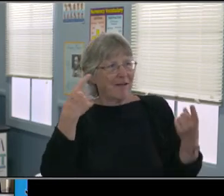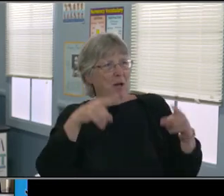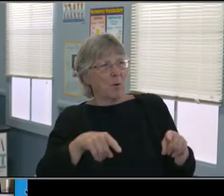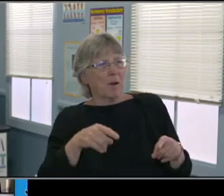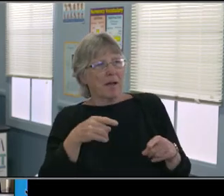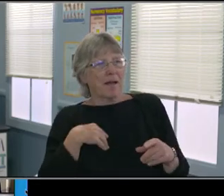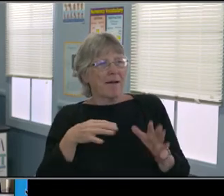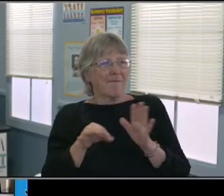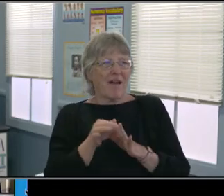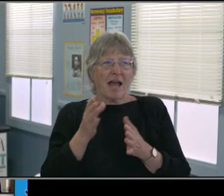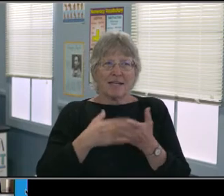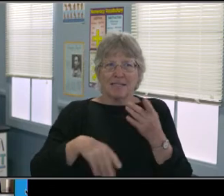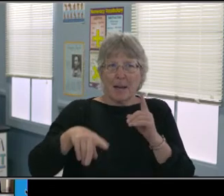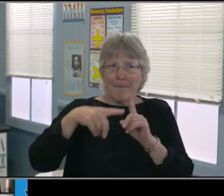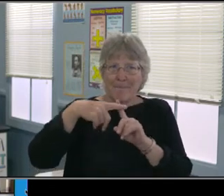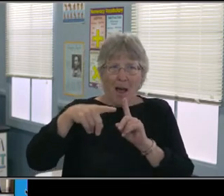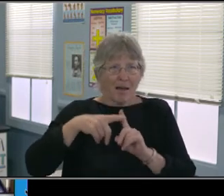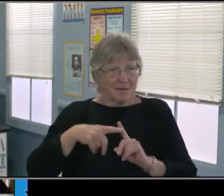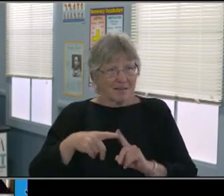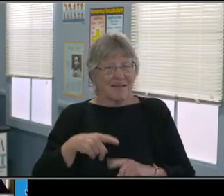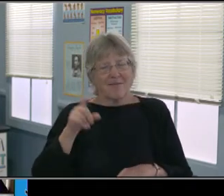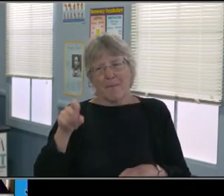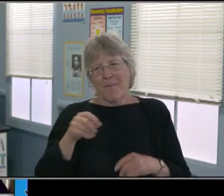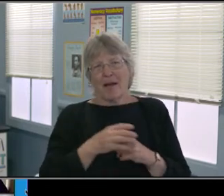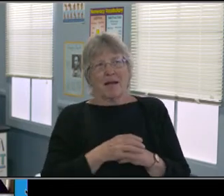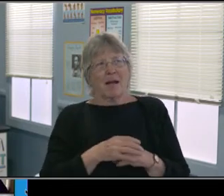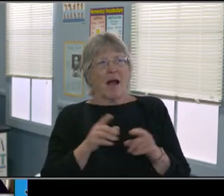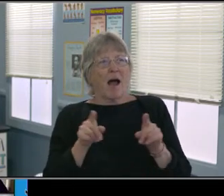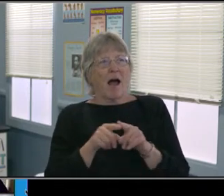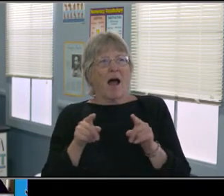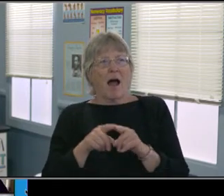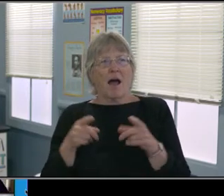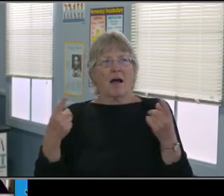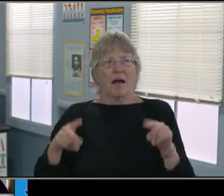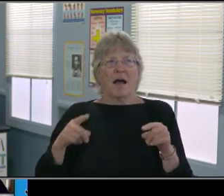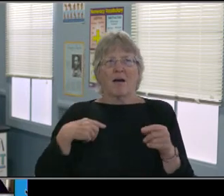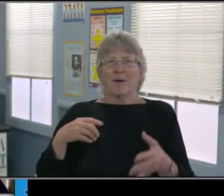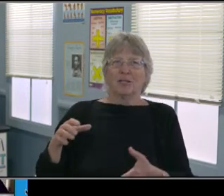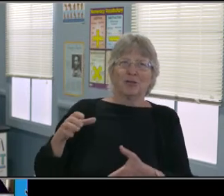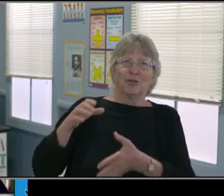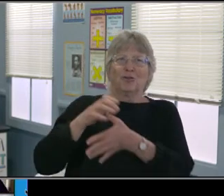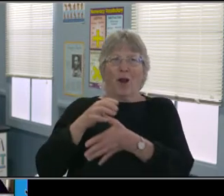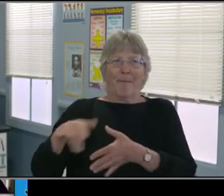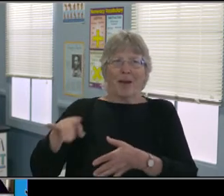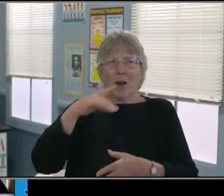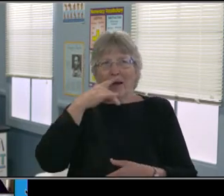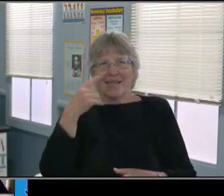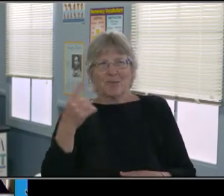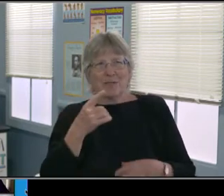that went out to all CAC participants about we'd like feedback for the meeting.